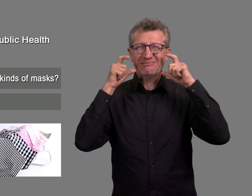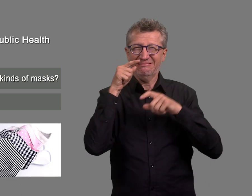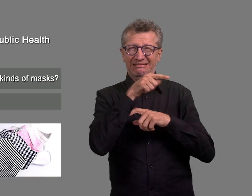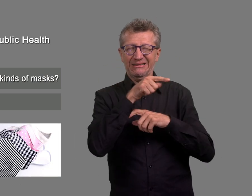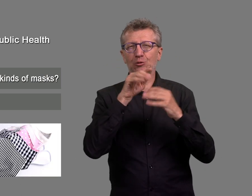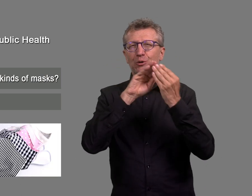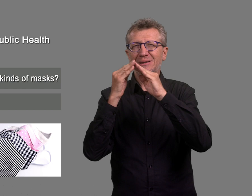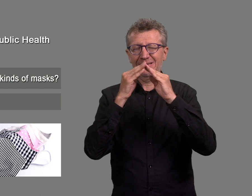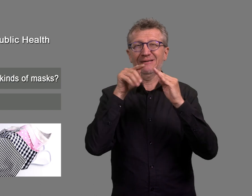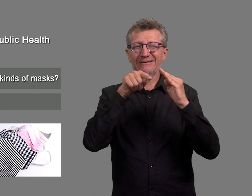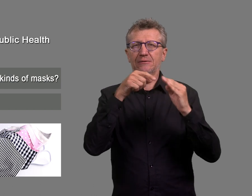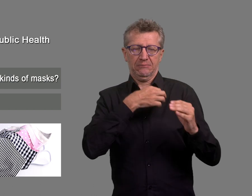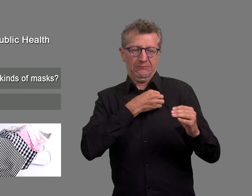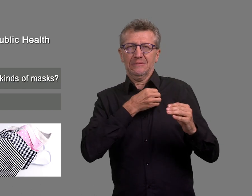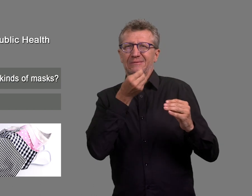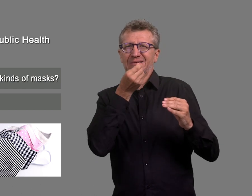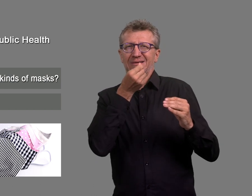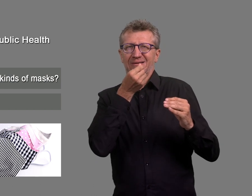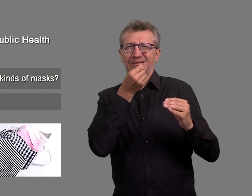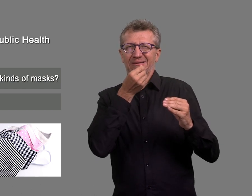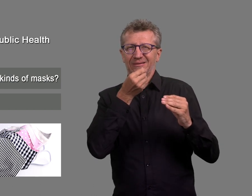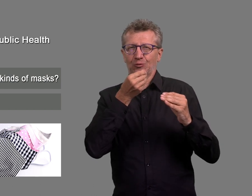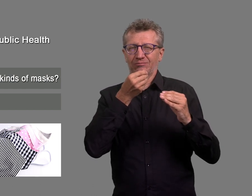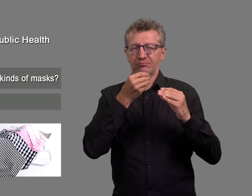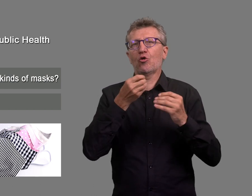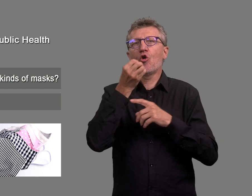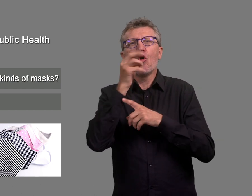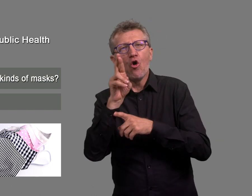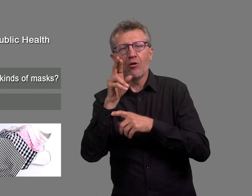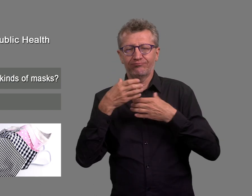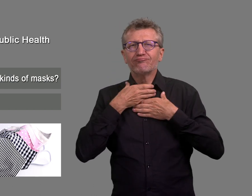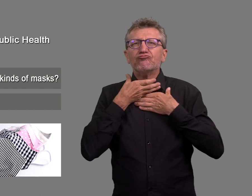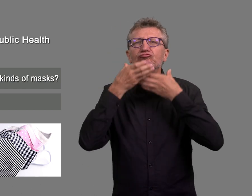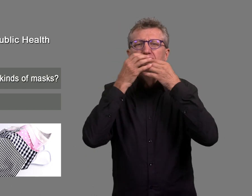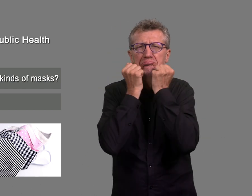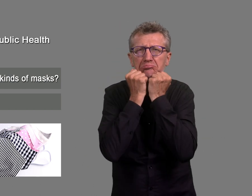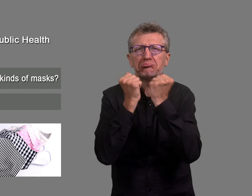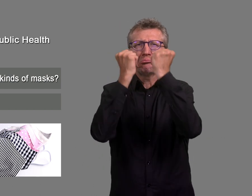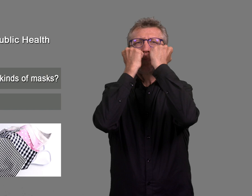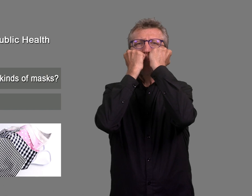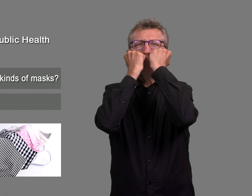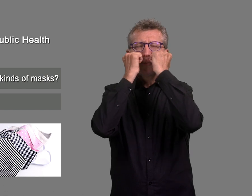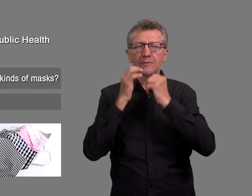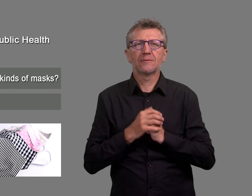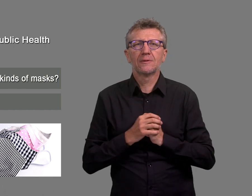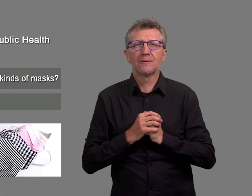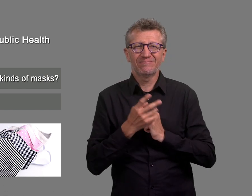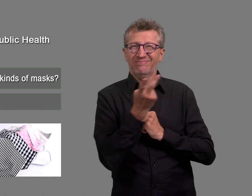Community masks include textile masks and neck gaiters.